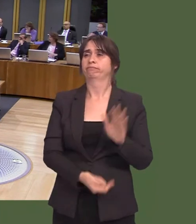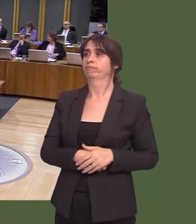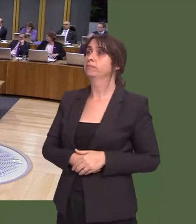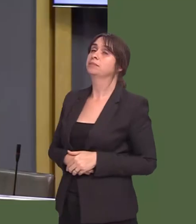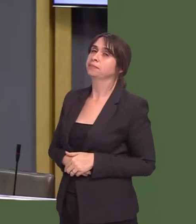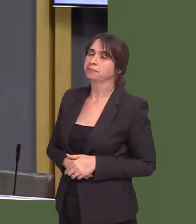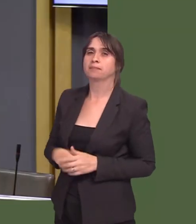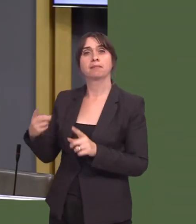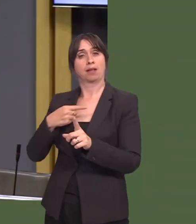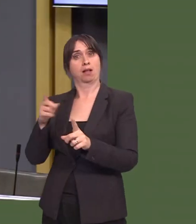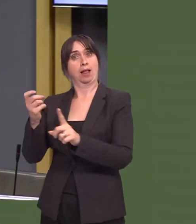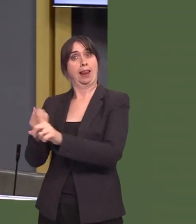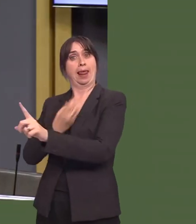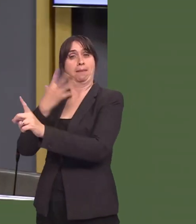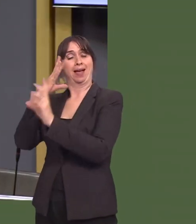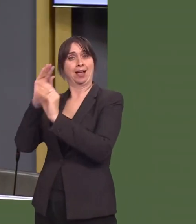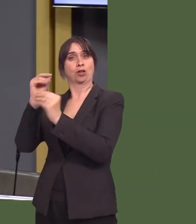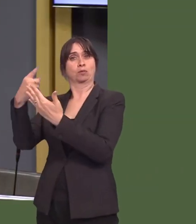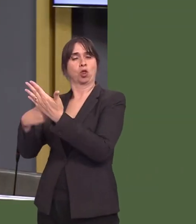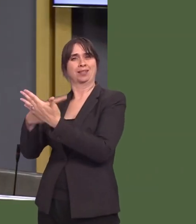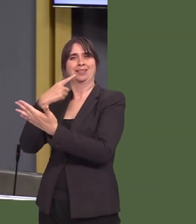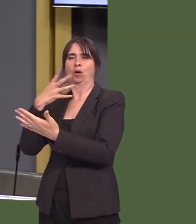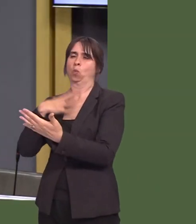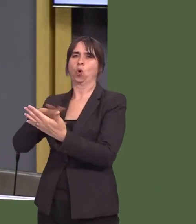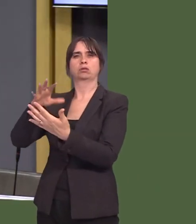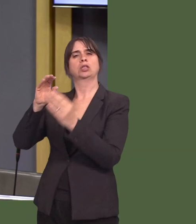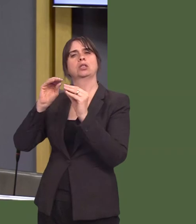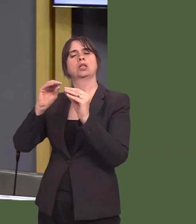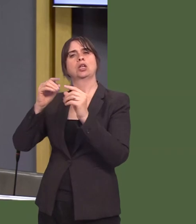Labourís education policies included the abolition of tuition fees and the reintroduction